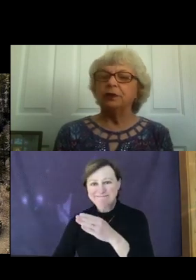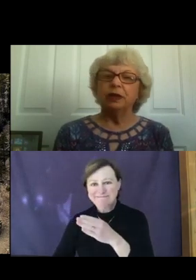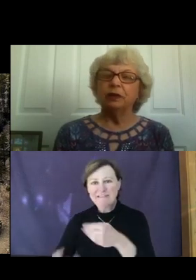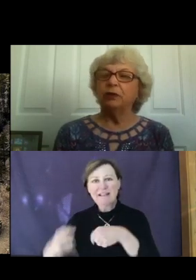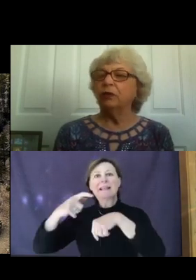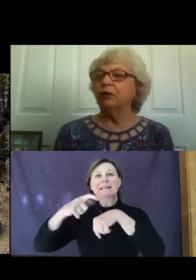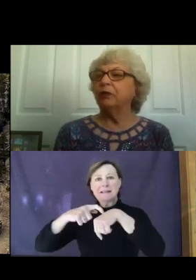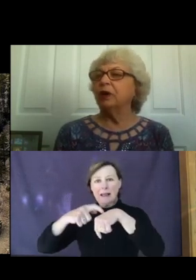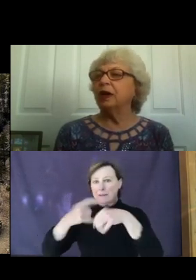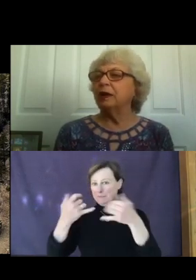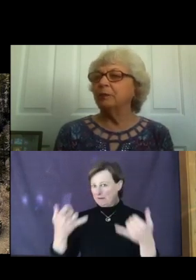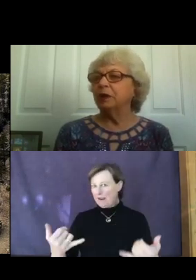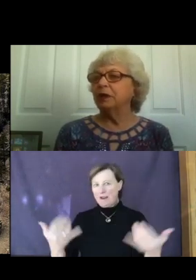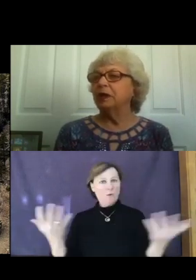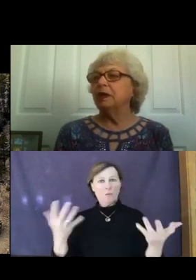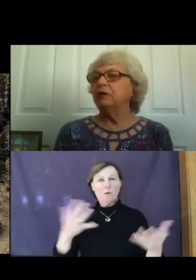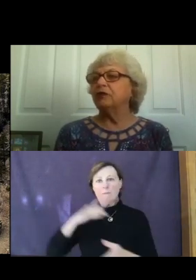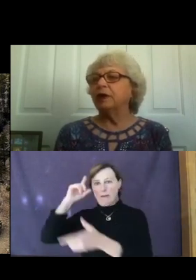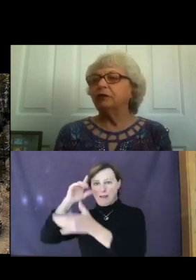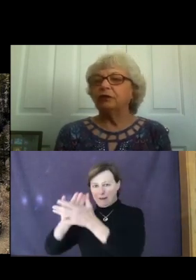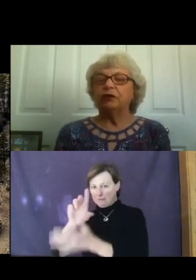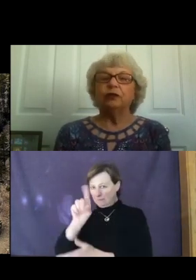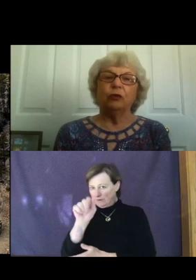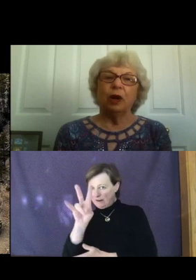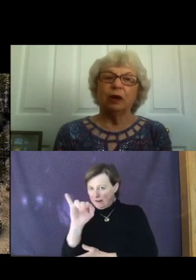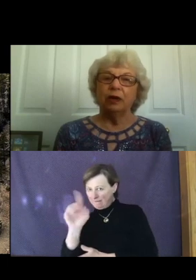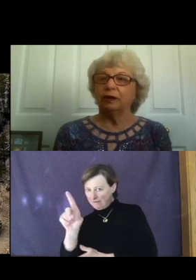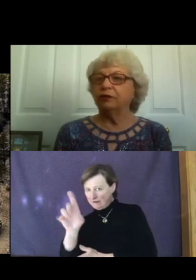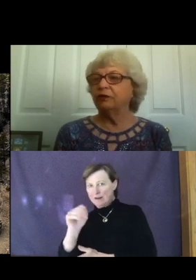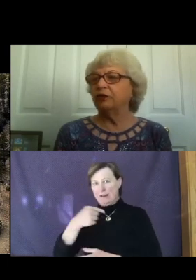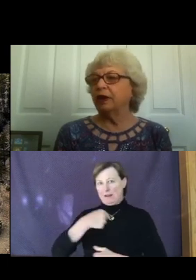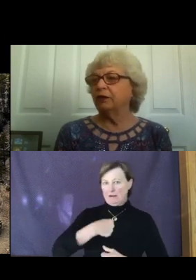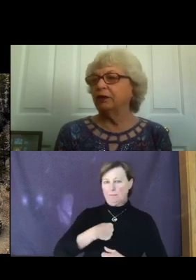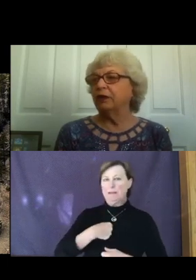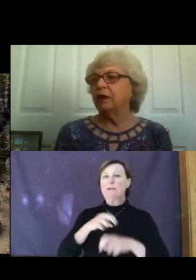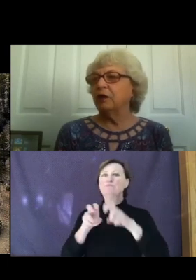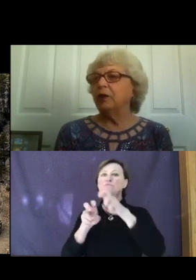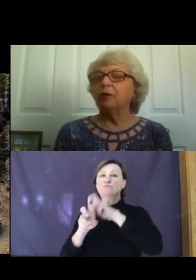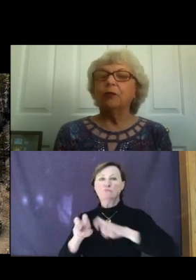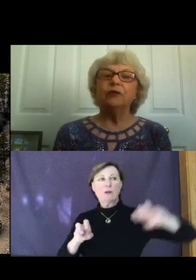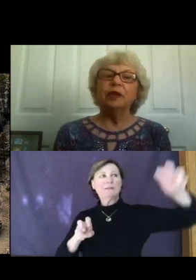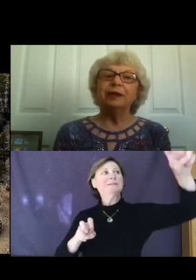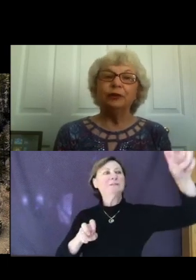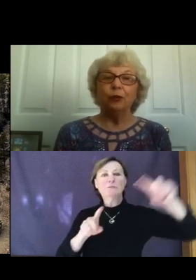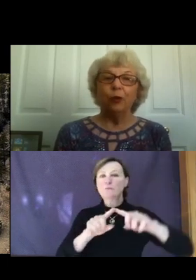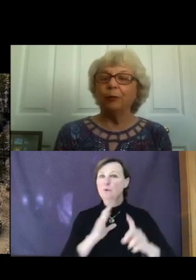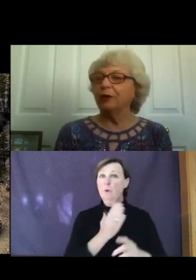David Gortner and me to transition to our next cycle. We are moving to warmer